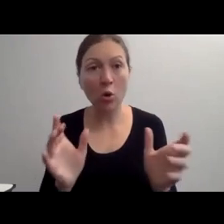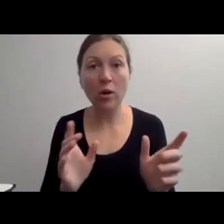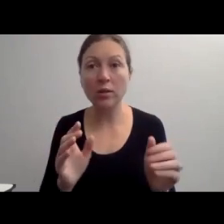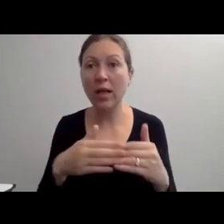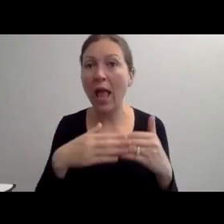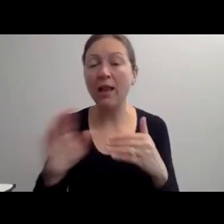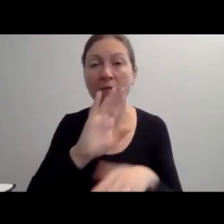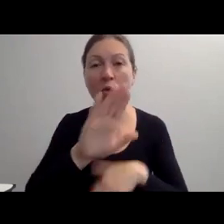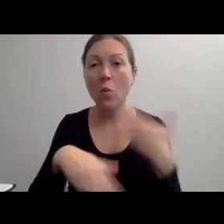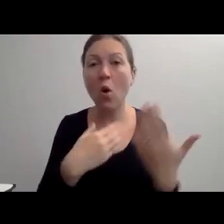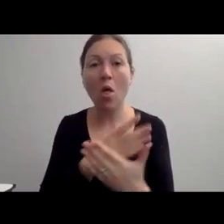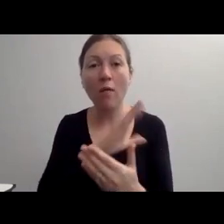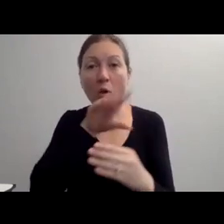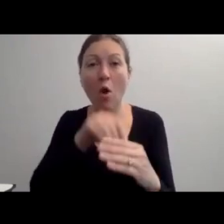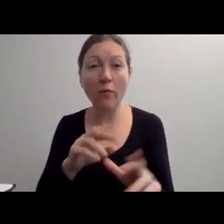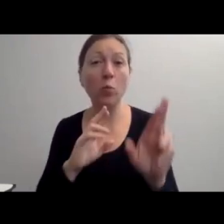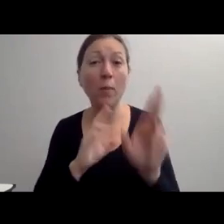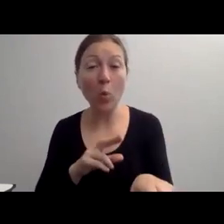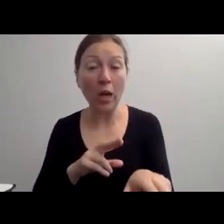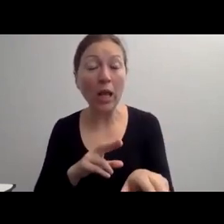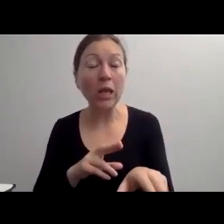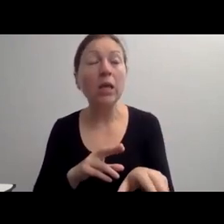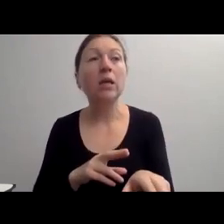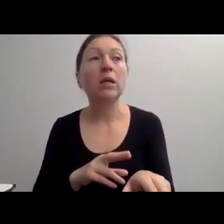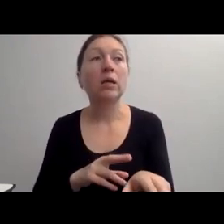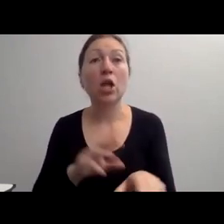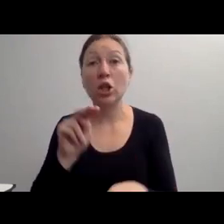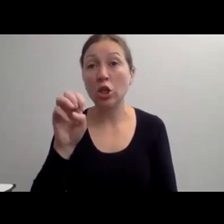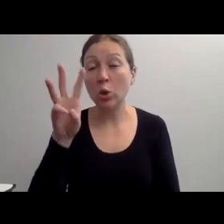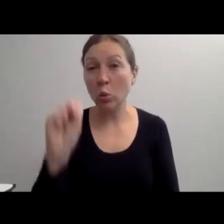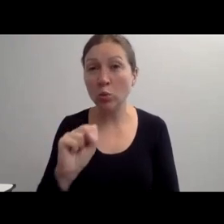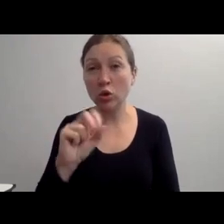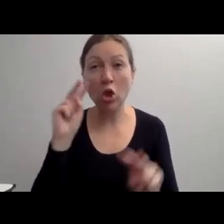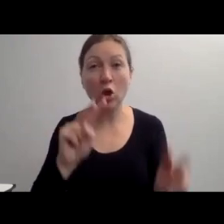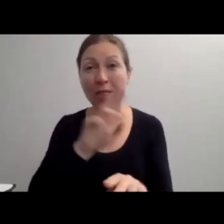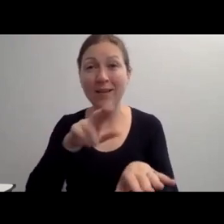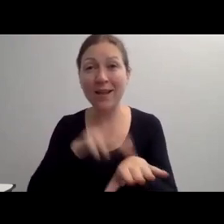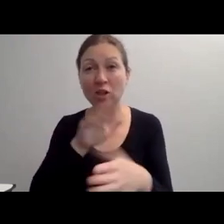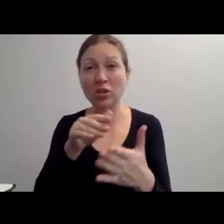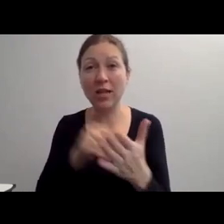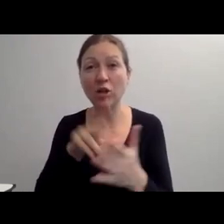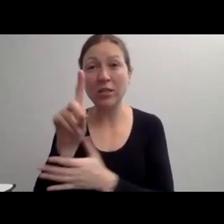RATHER FOCUS ON A PERSONAL CHARACTERISTIC THAT AREN'T RELATED TO THE DISABILITIES, SUCH